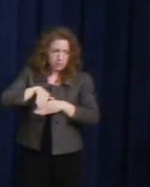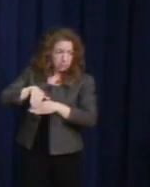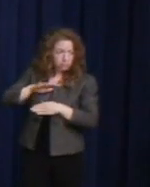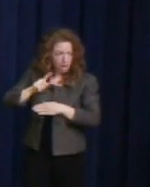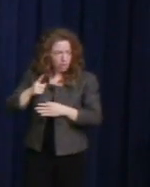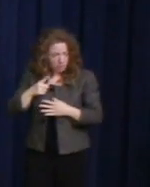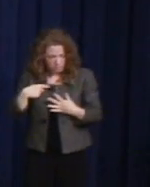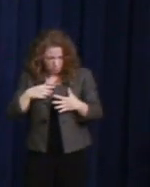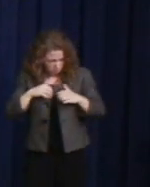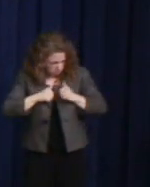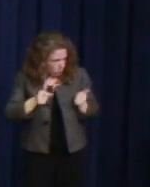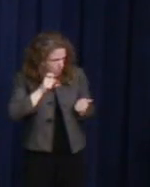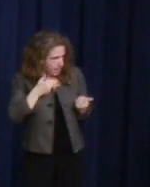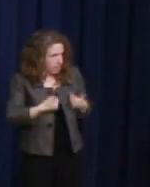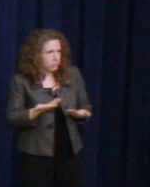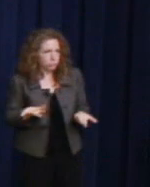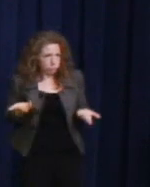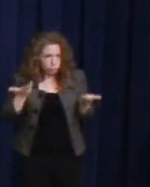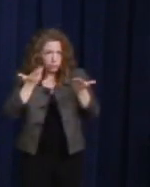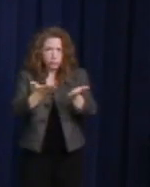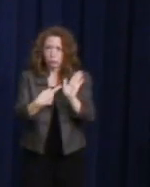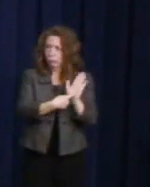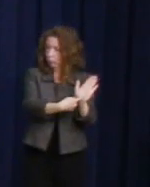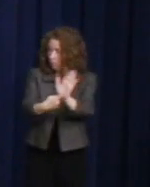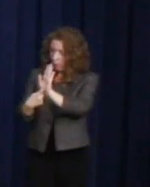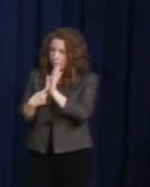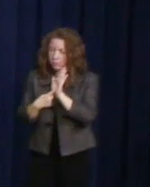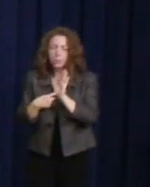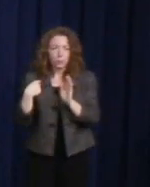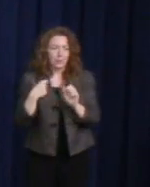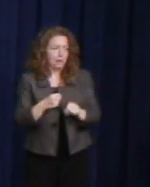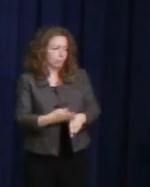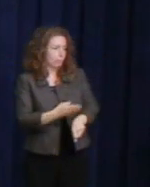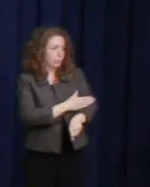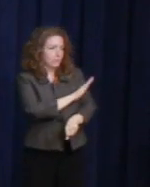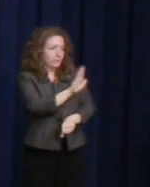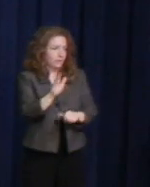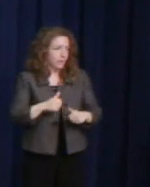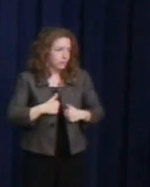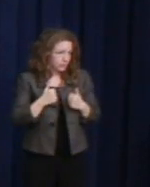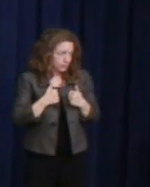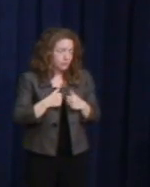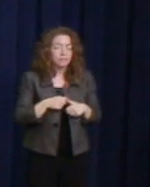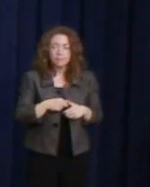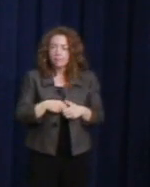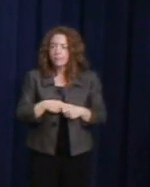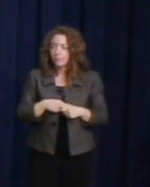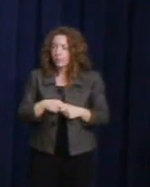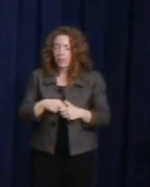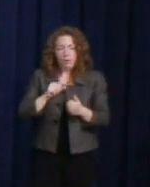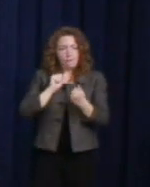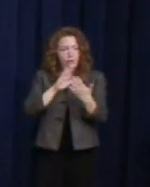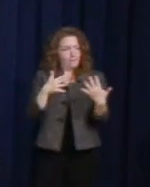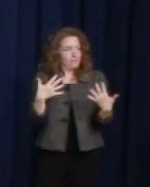and we confront fear with authenticity. In 1998, she became the first openly LGBT